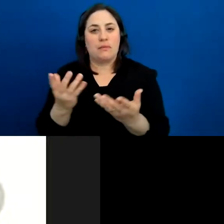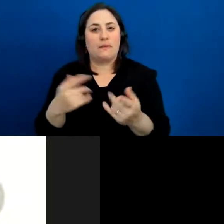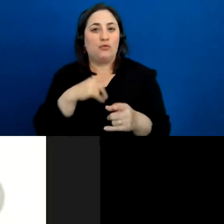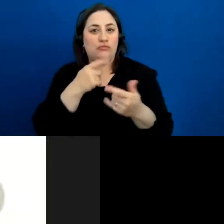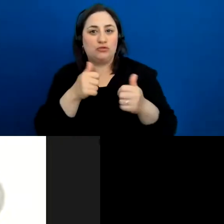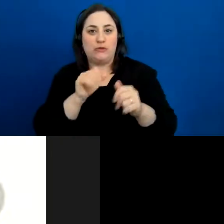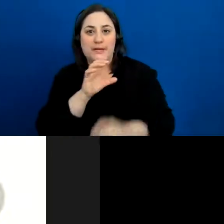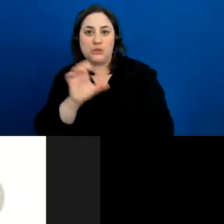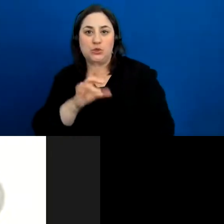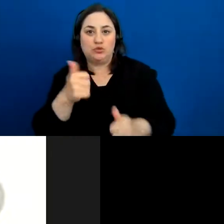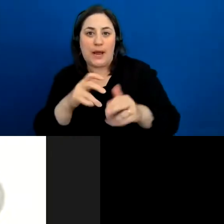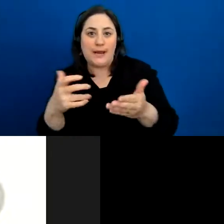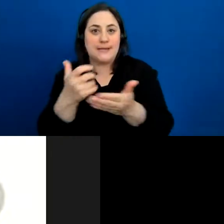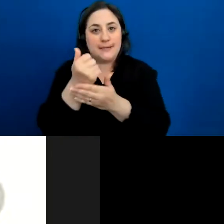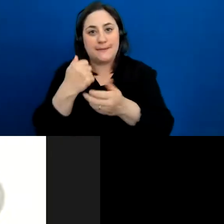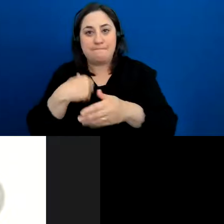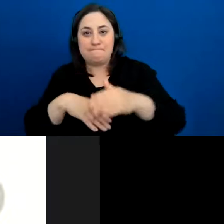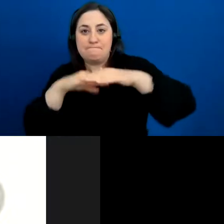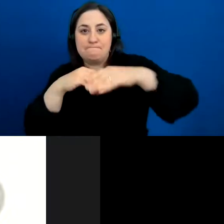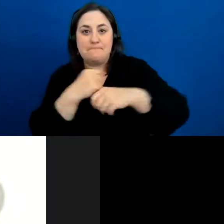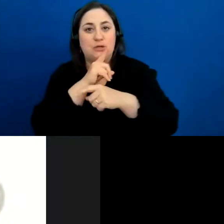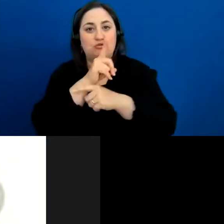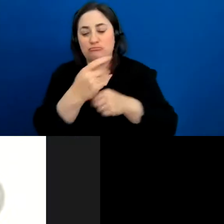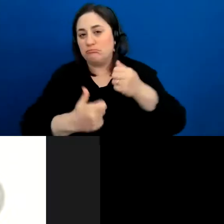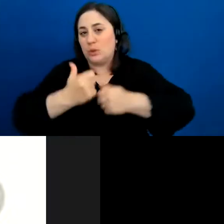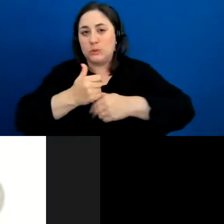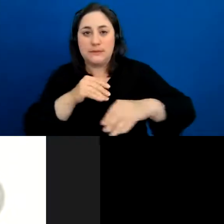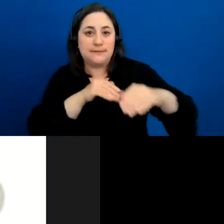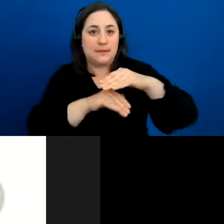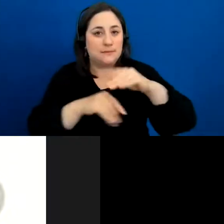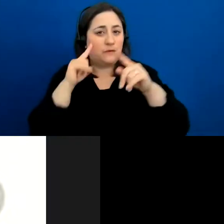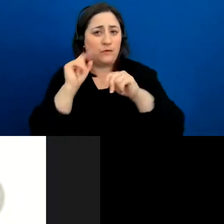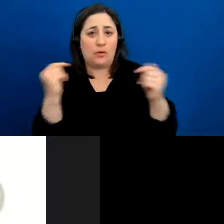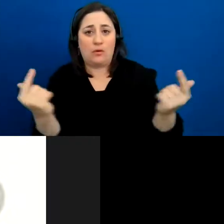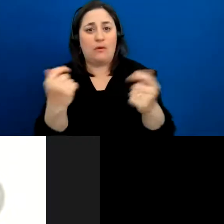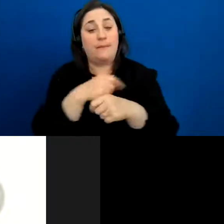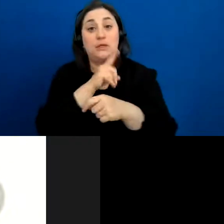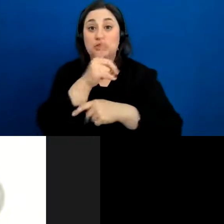most accessible, really trying to make it easily accessible especially for elders and